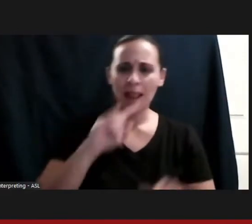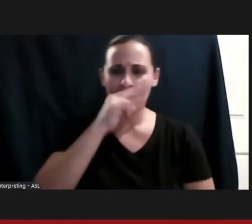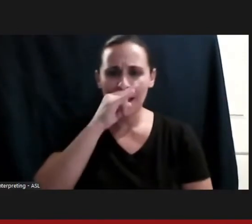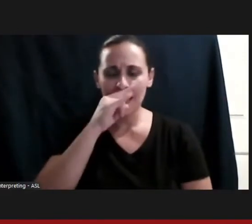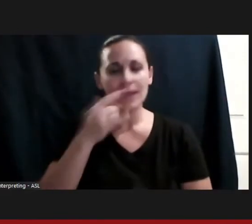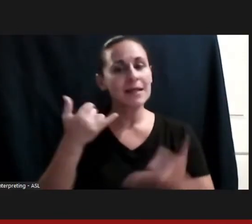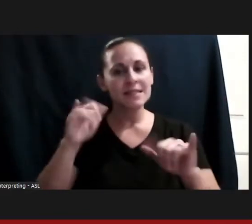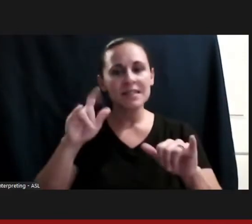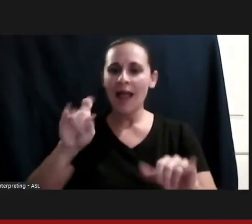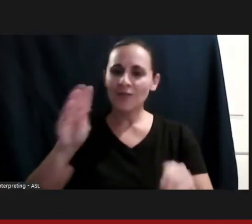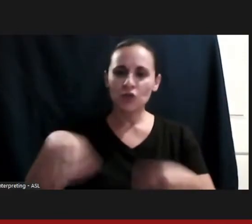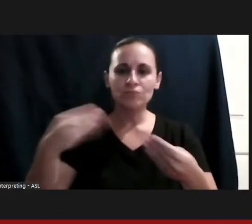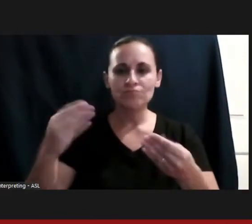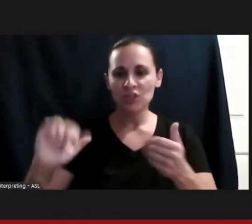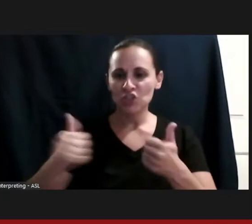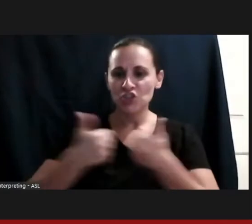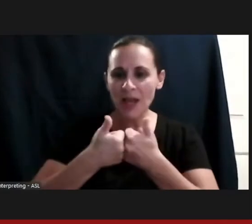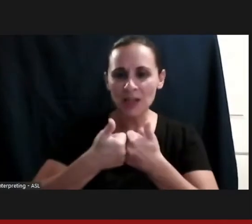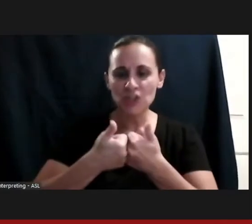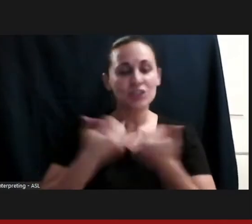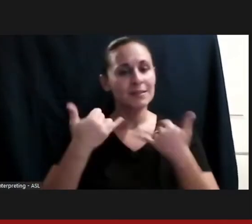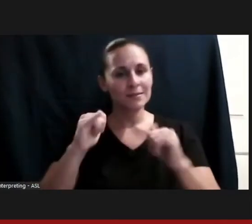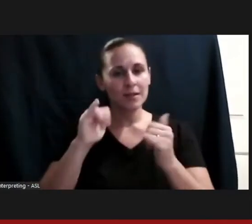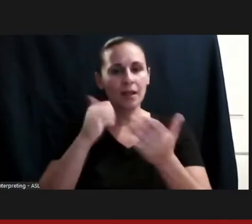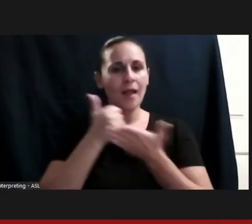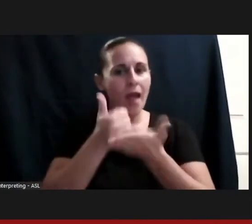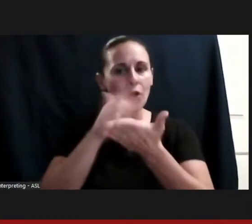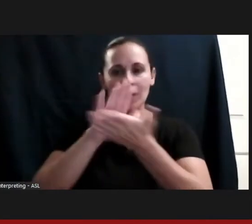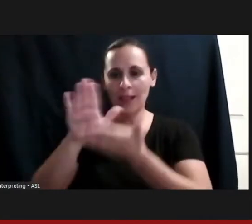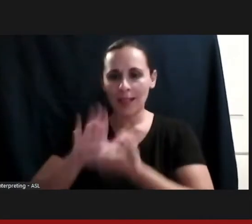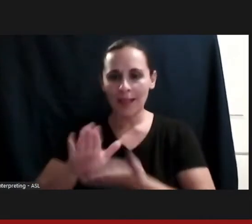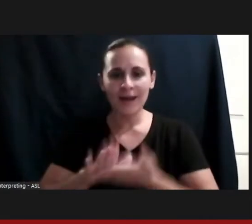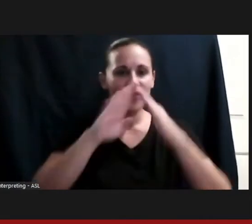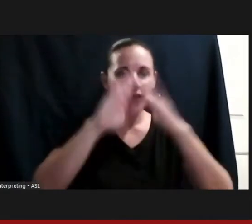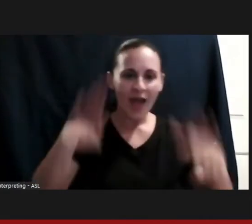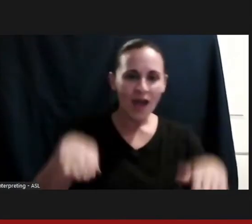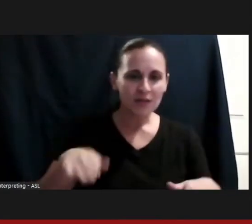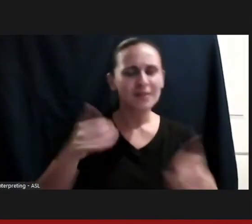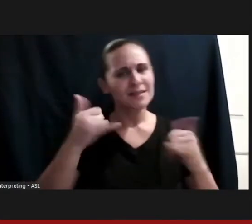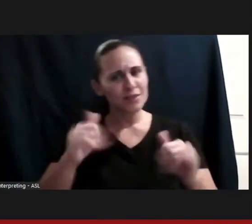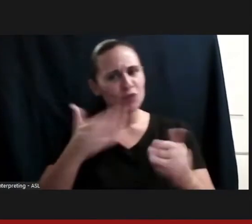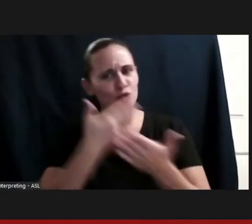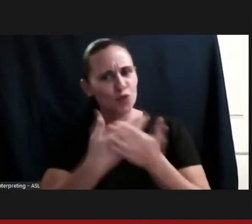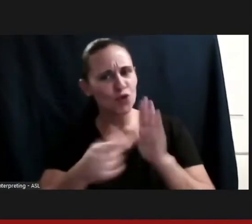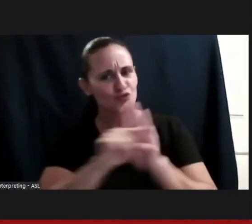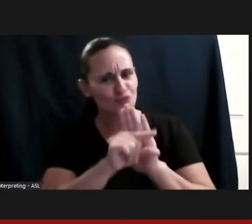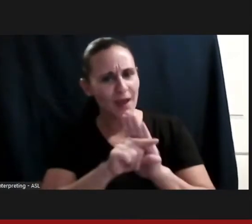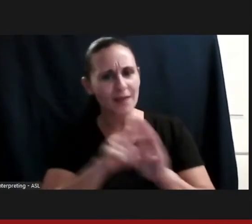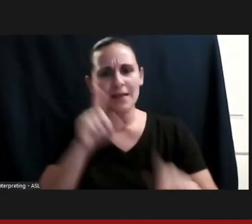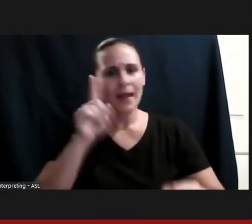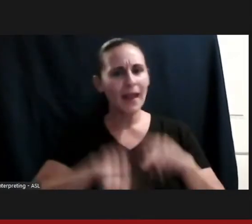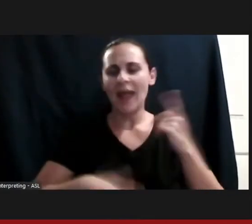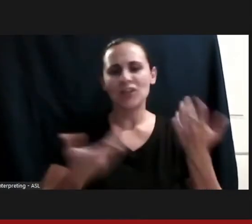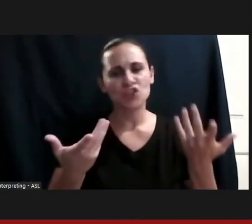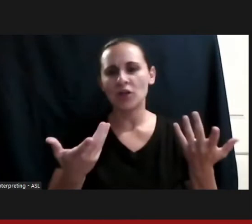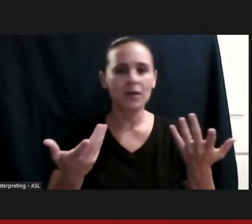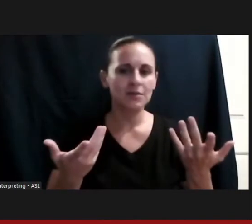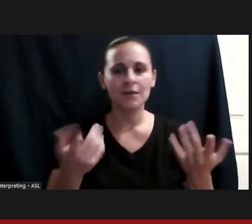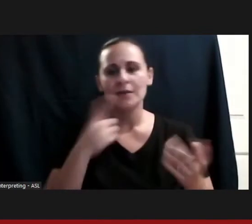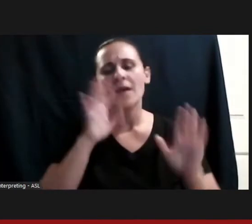I still had to help out with chores around the house, I still had to get good grades and they couldn't just cut me all the slack because I was a young kid with a disability.